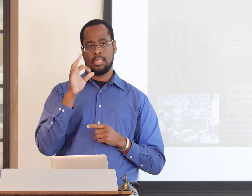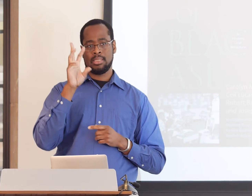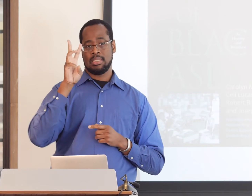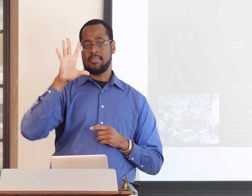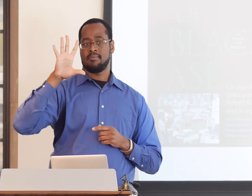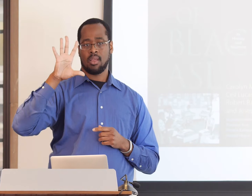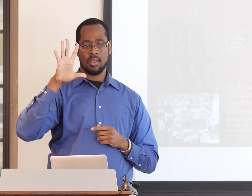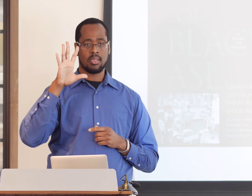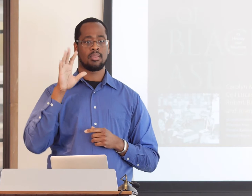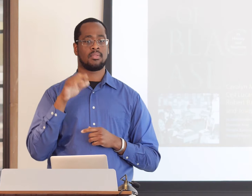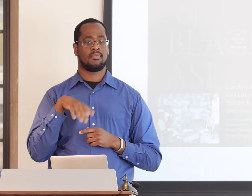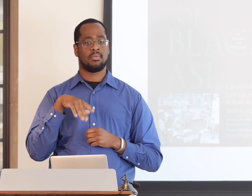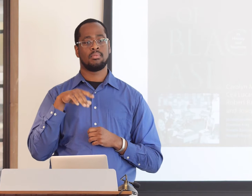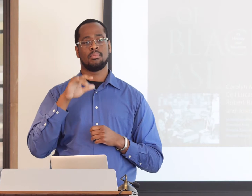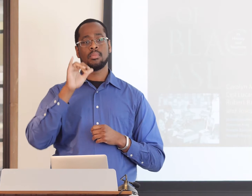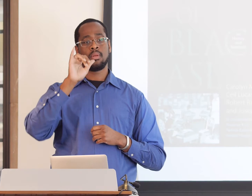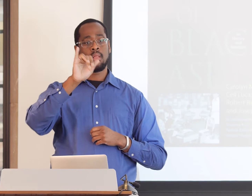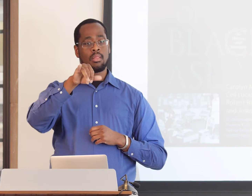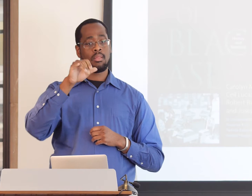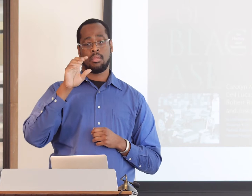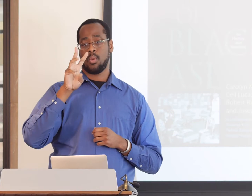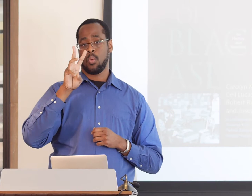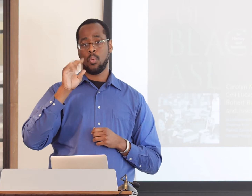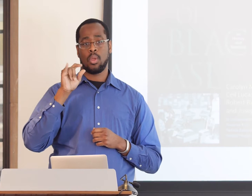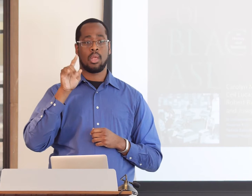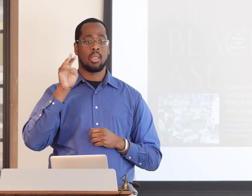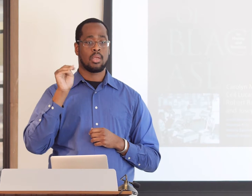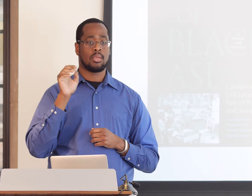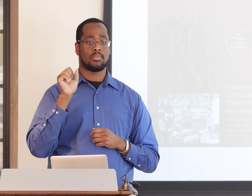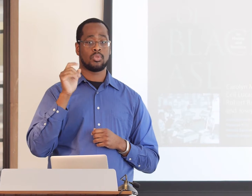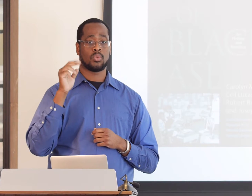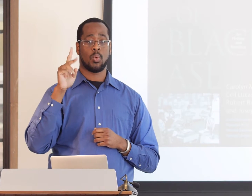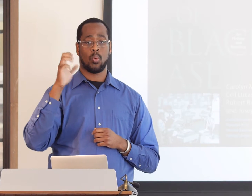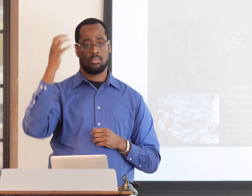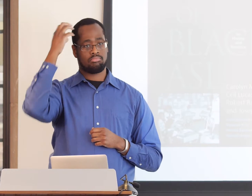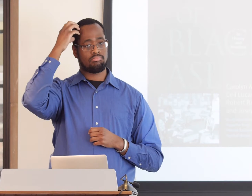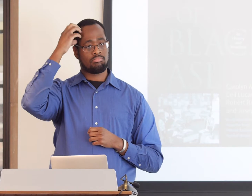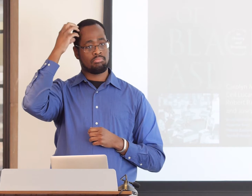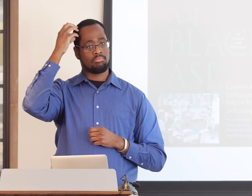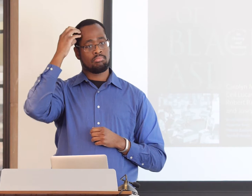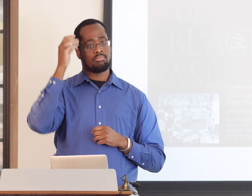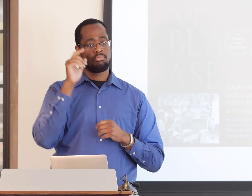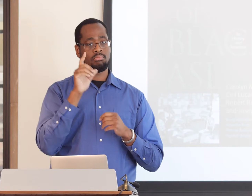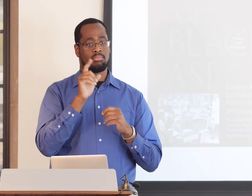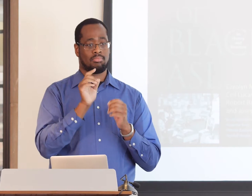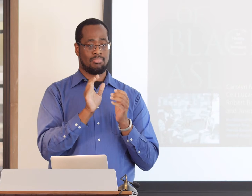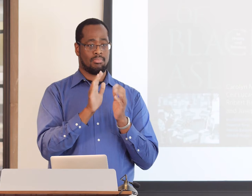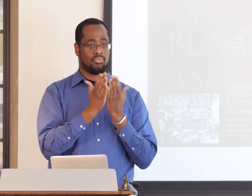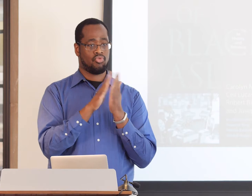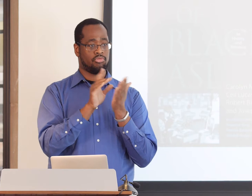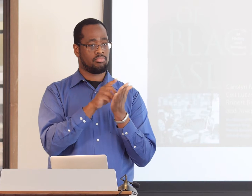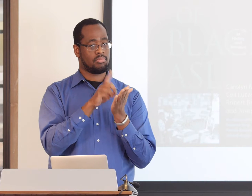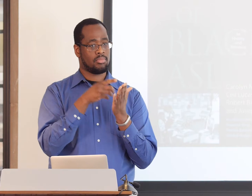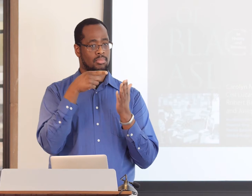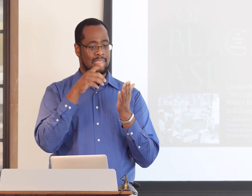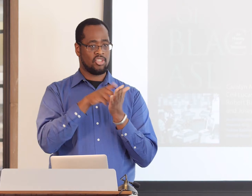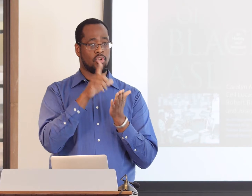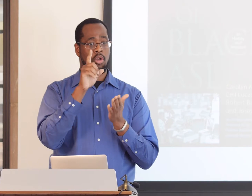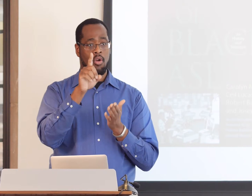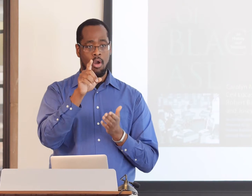and those differences were founded as early as 1965. I mentioned William Stokoe.